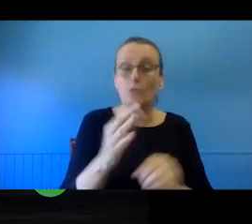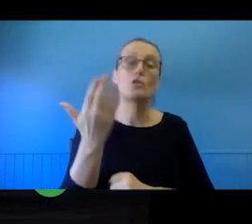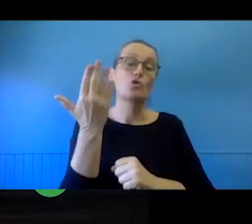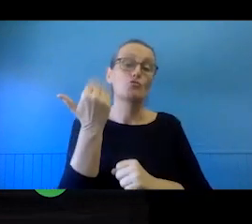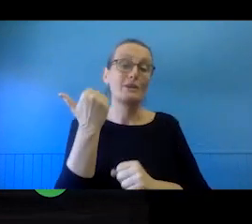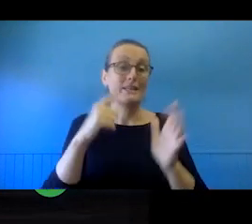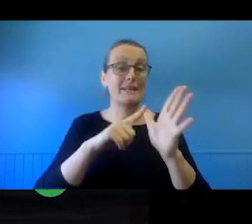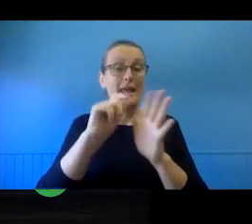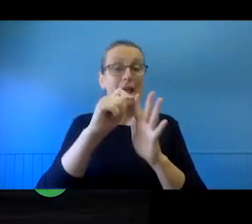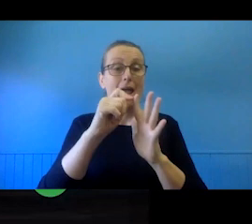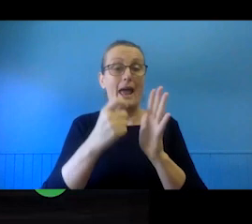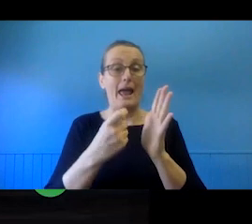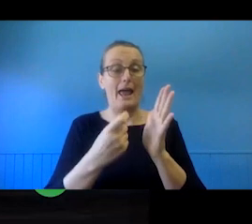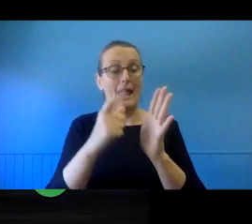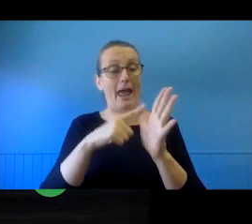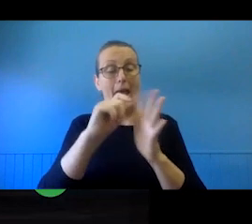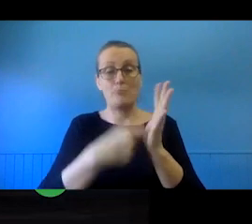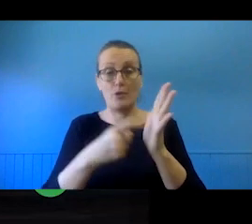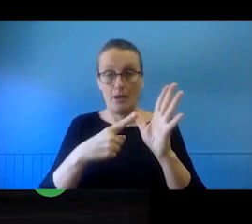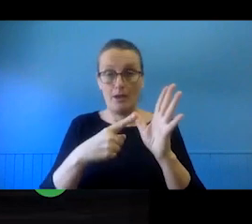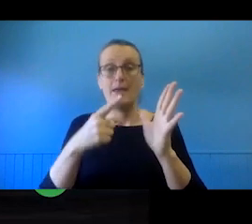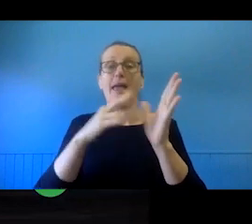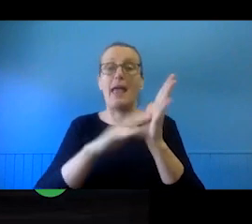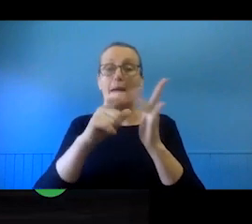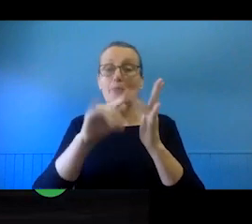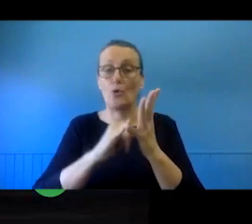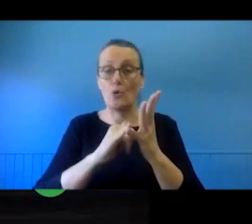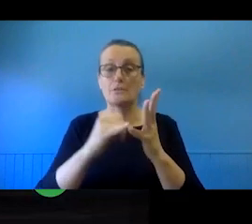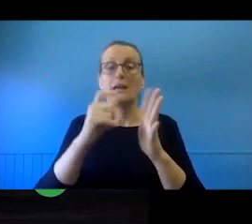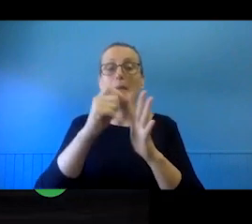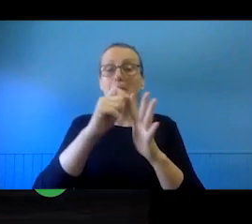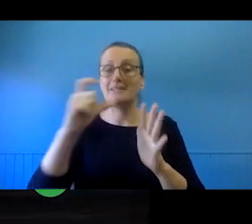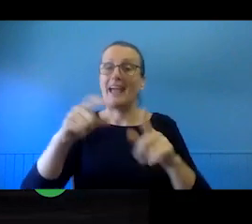APRA AMCOS and the PPCA have launched bundled licence options